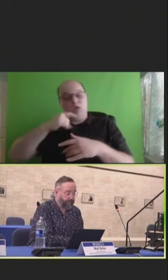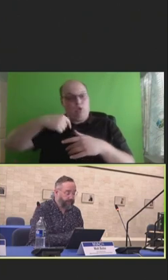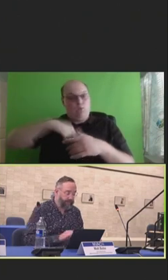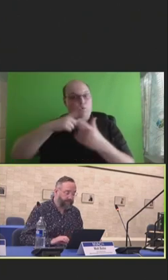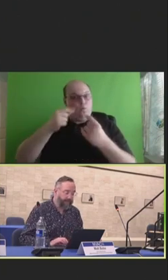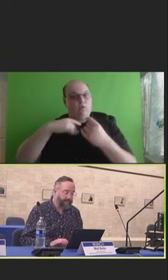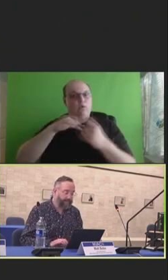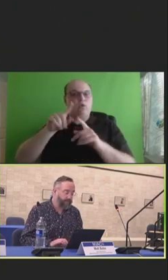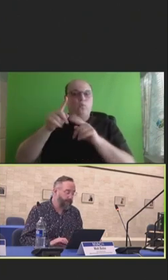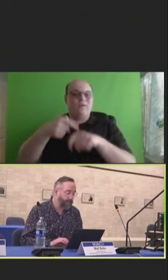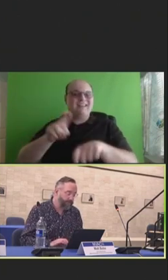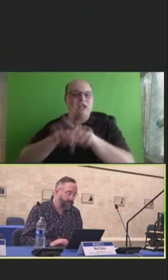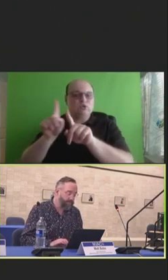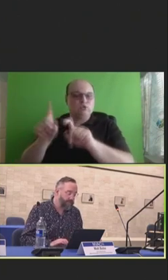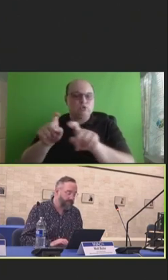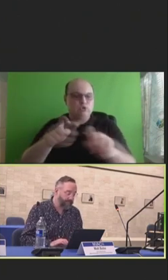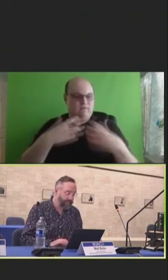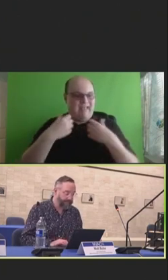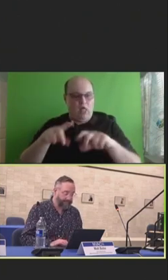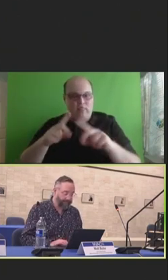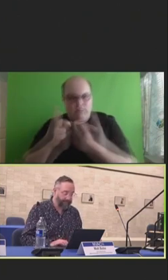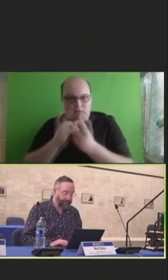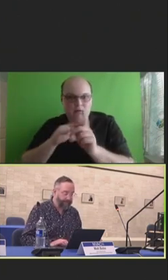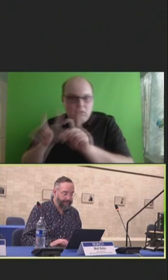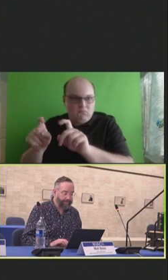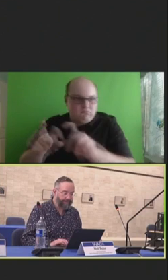national survey of Local Health Departments Immunization Programs.